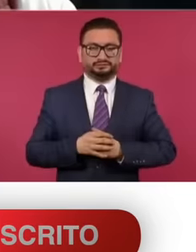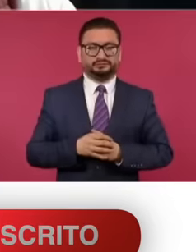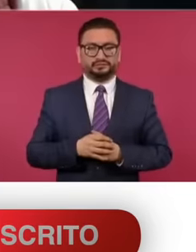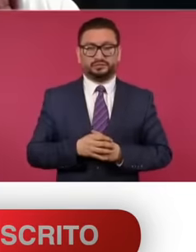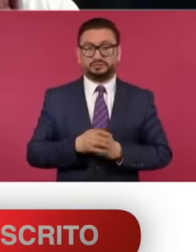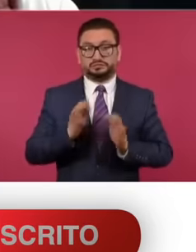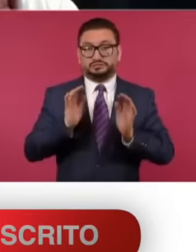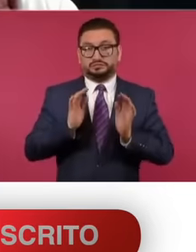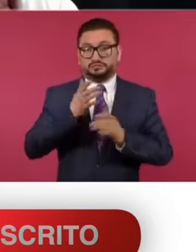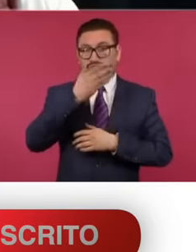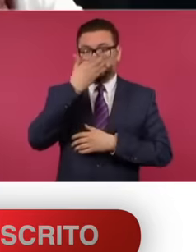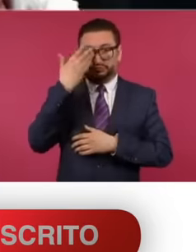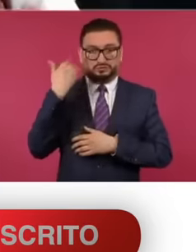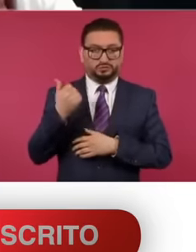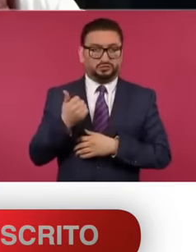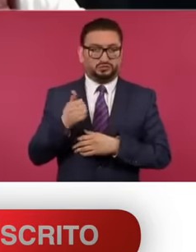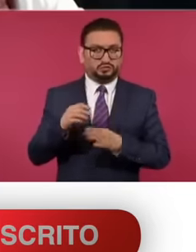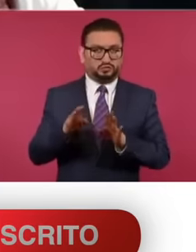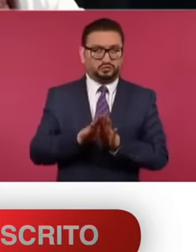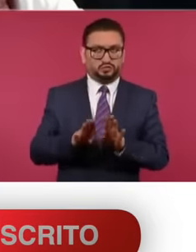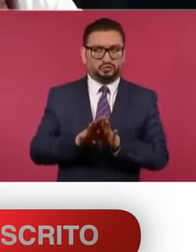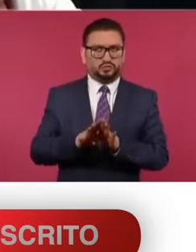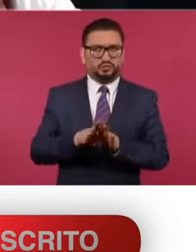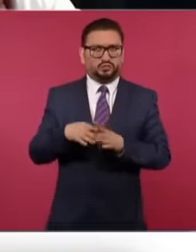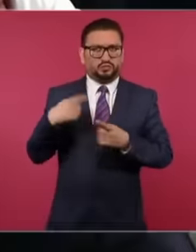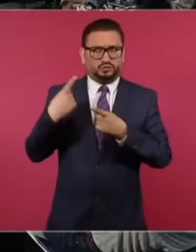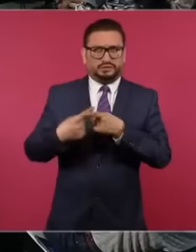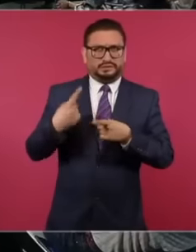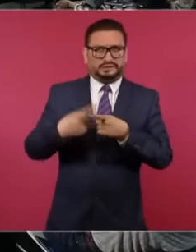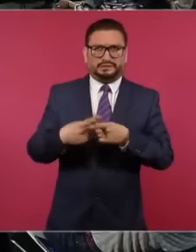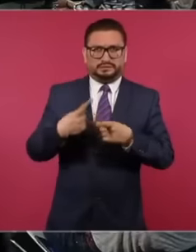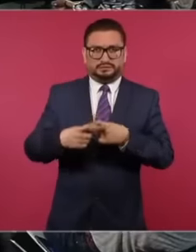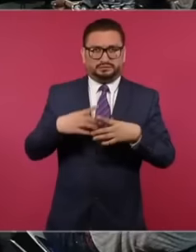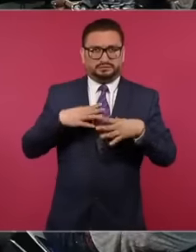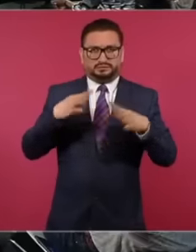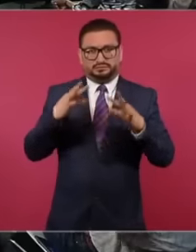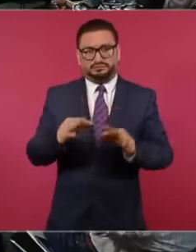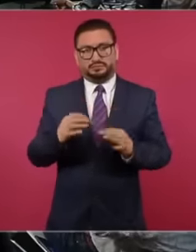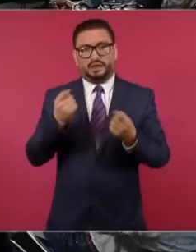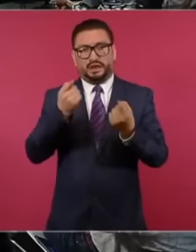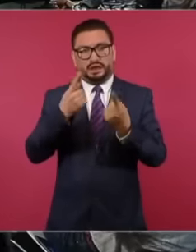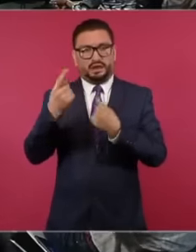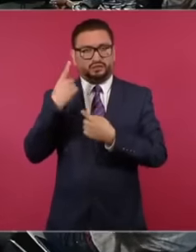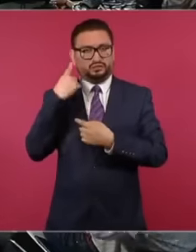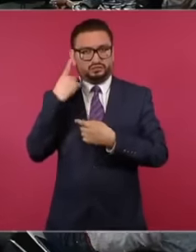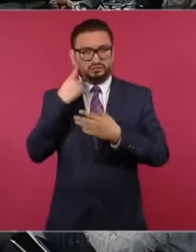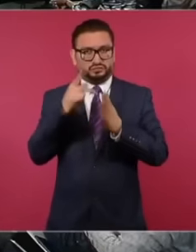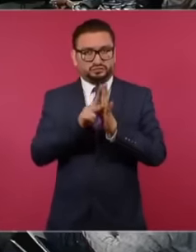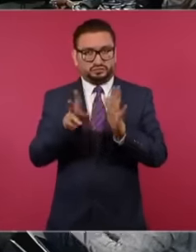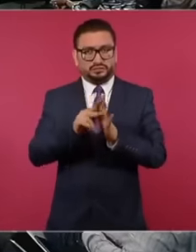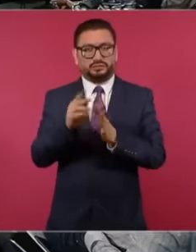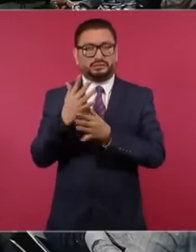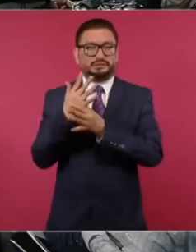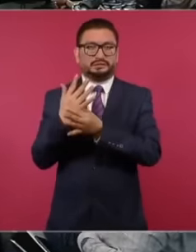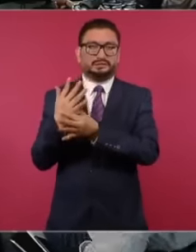know exactly By whom, although the most consistent journalistic versions identify